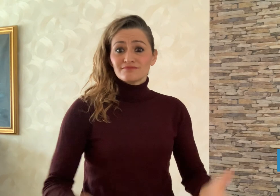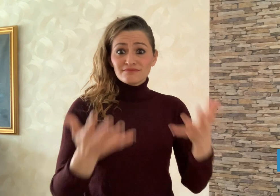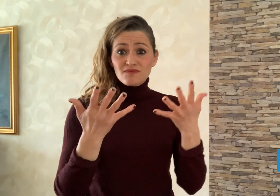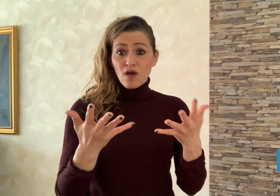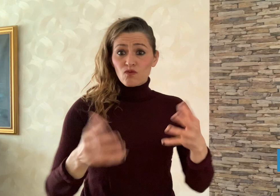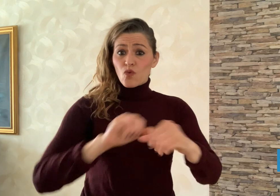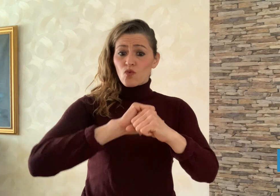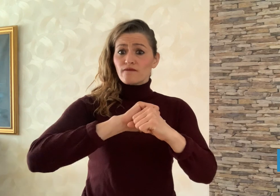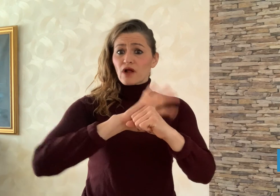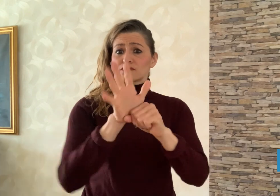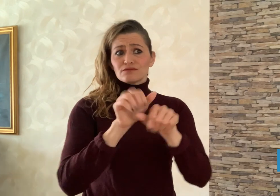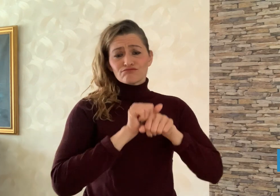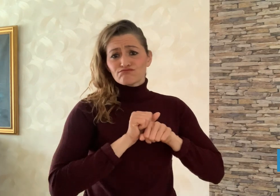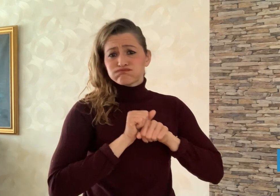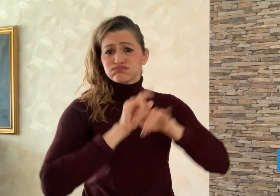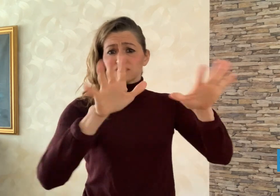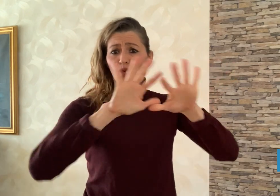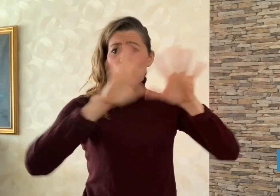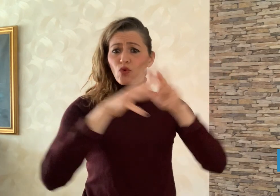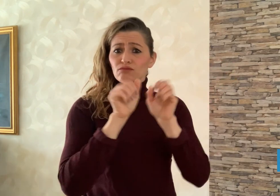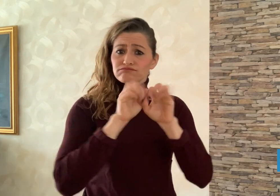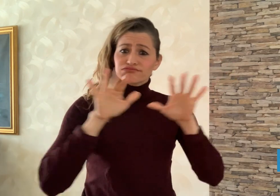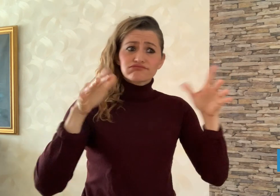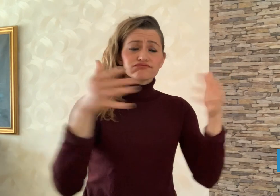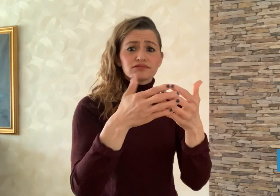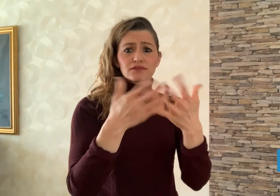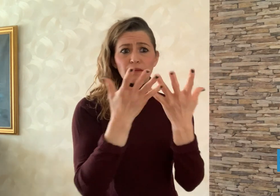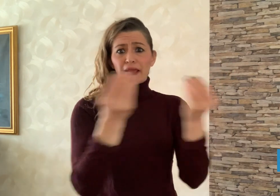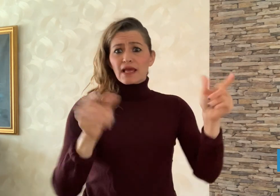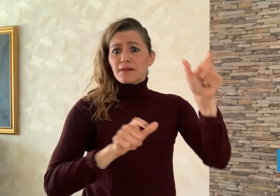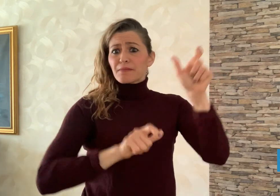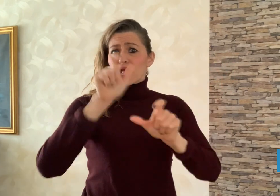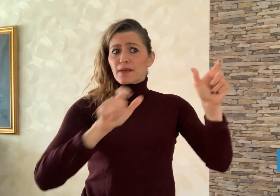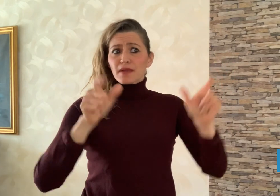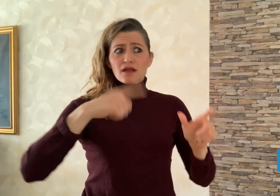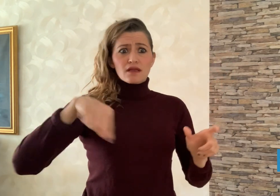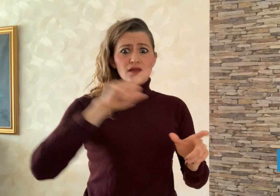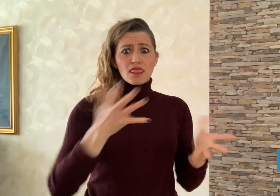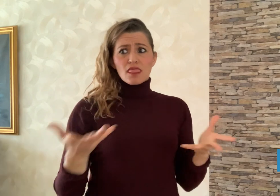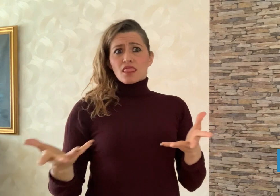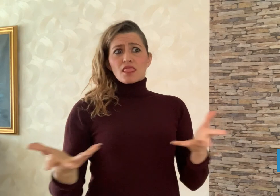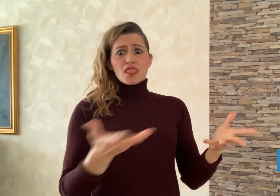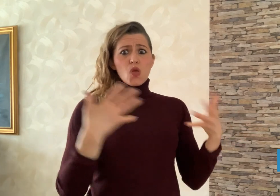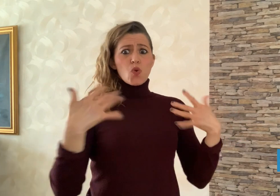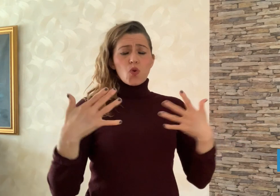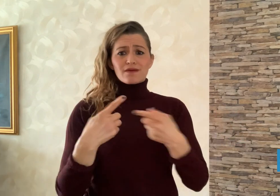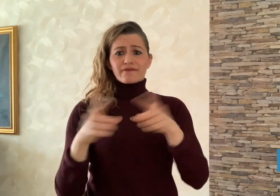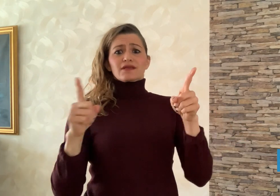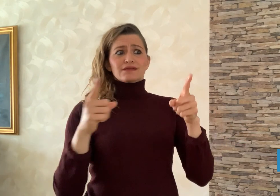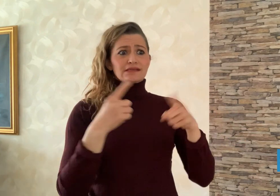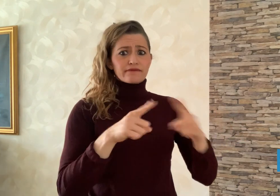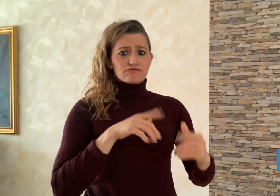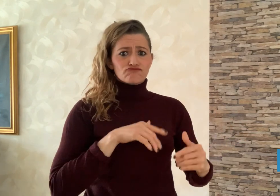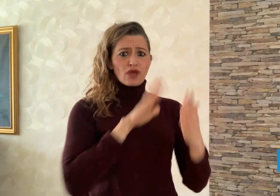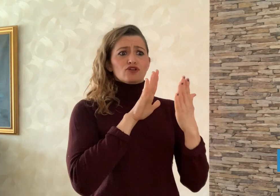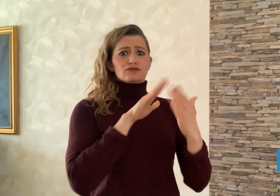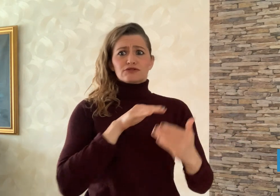With the coronavirus outbreak, people are faced with unique challenges: